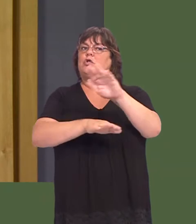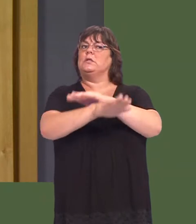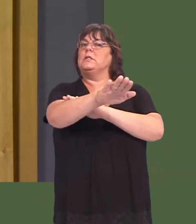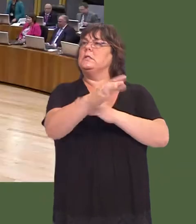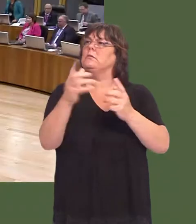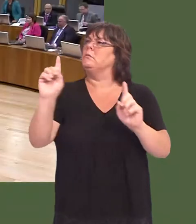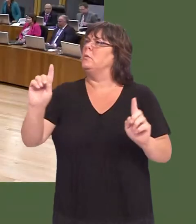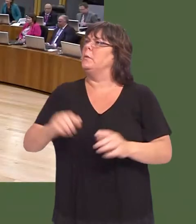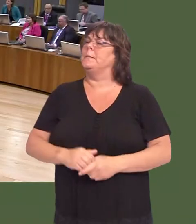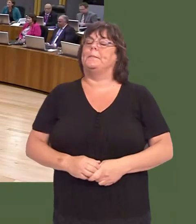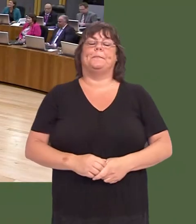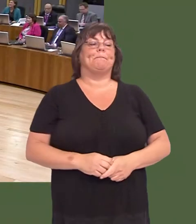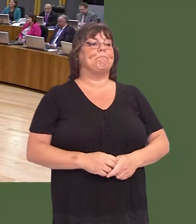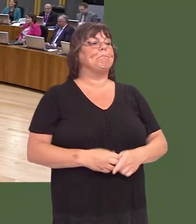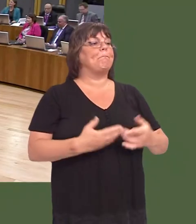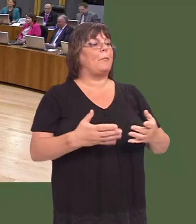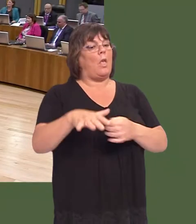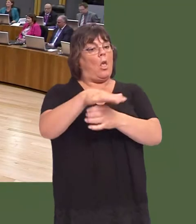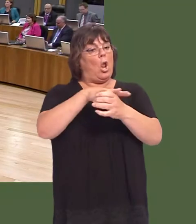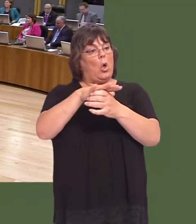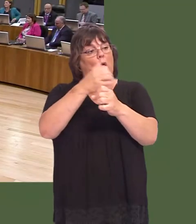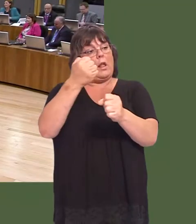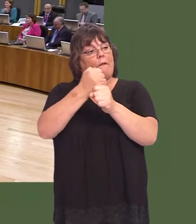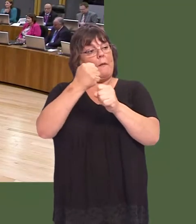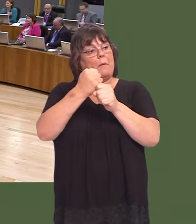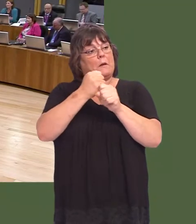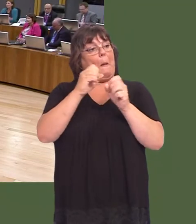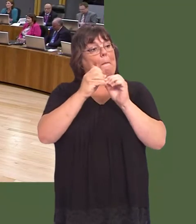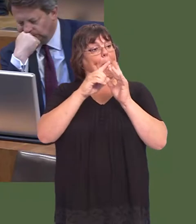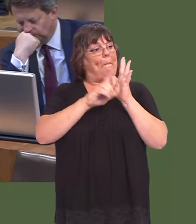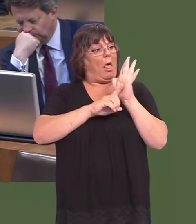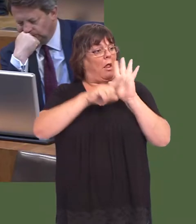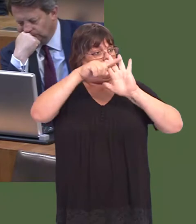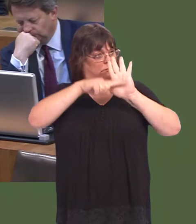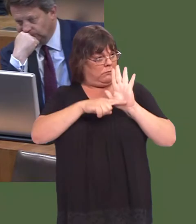Carwyn Jones: Well, as part of the local government Bill that we will introduce, we will of courseóthis